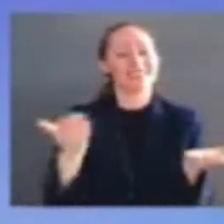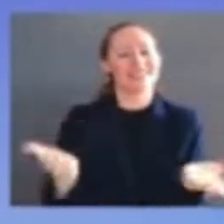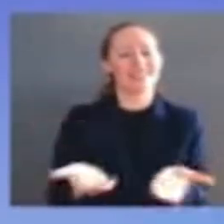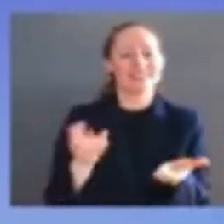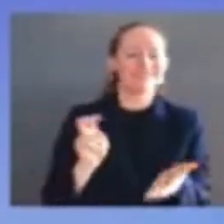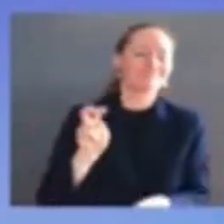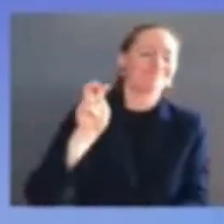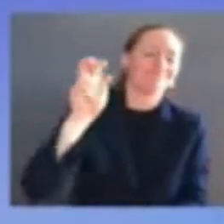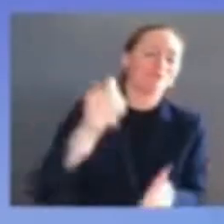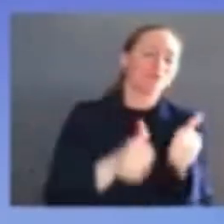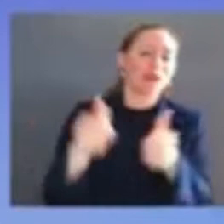but we've made it